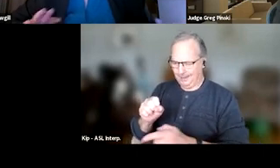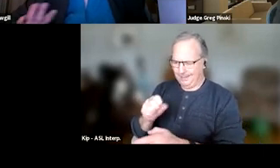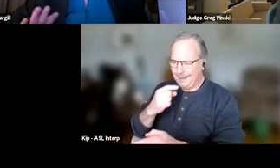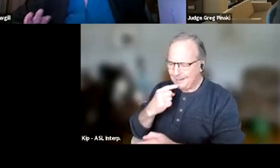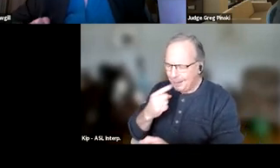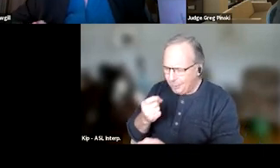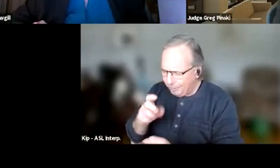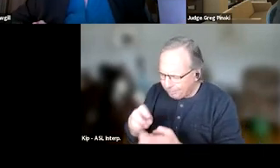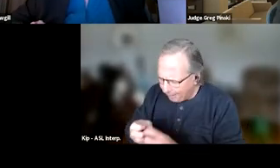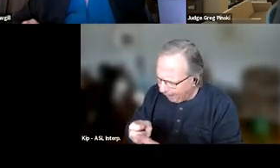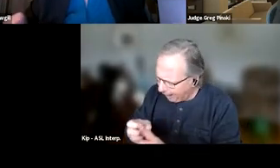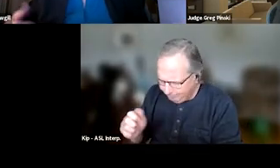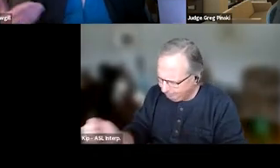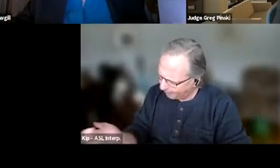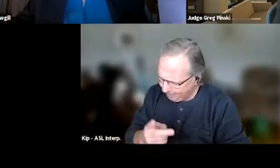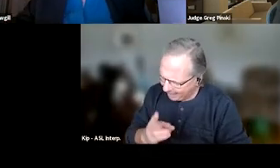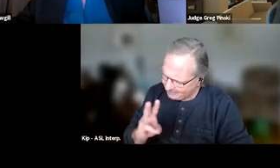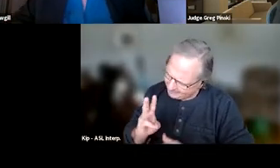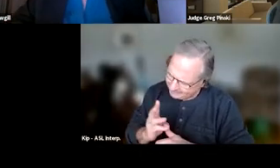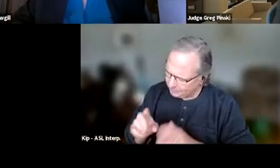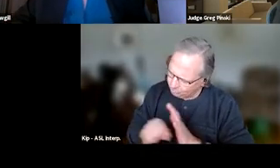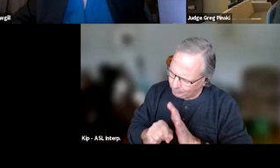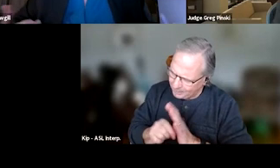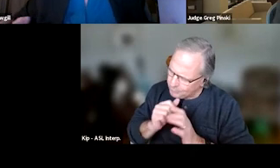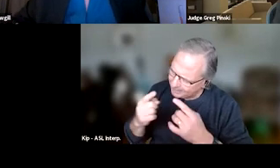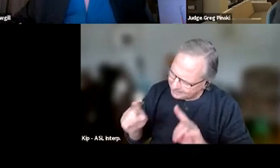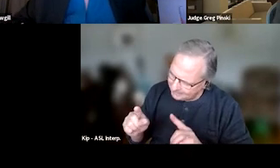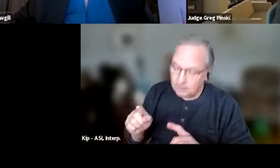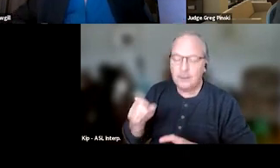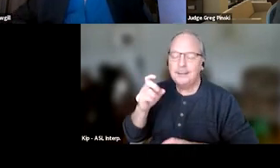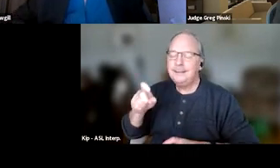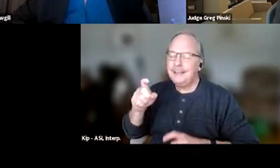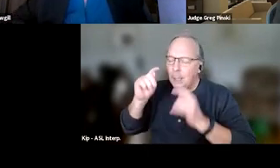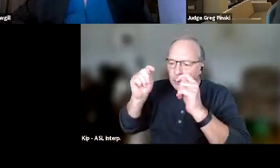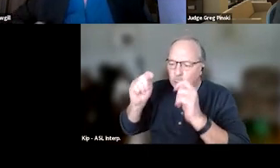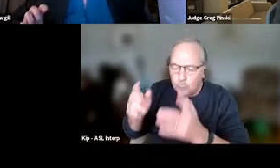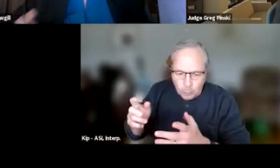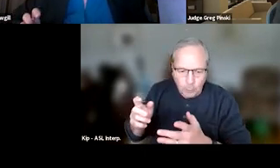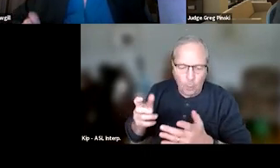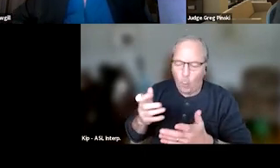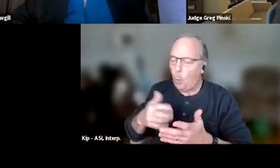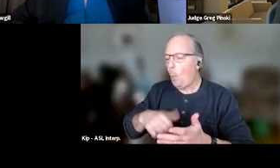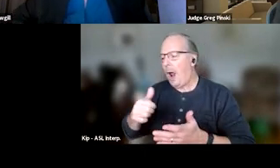because you're not succeeding." They're gonna see, do you need a tutor? What else do I need to be successful in seventh grade?